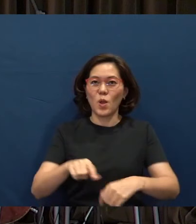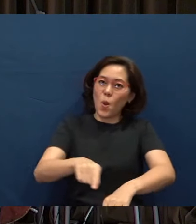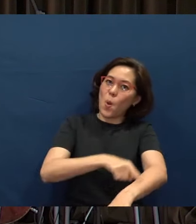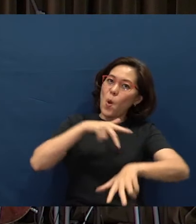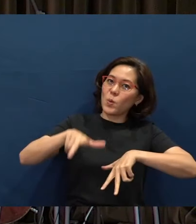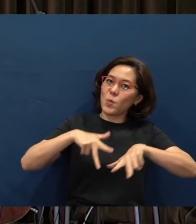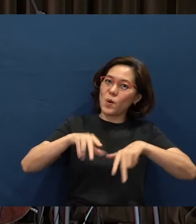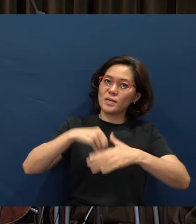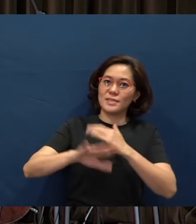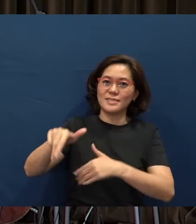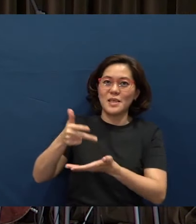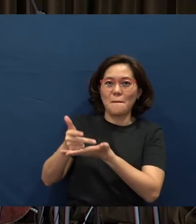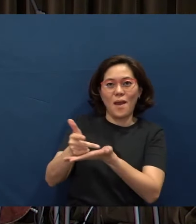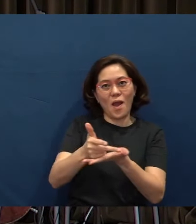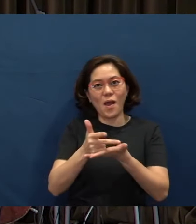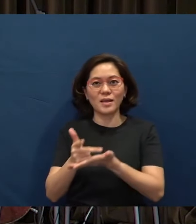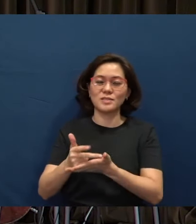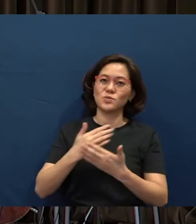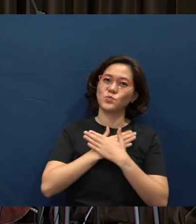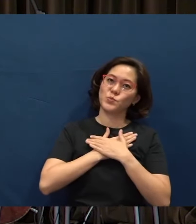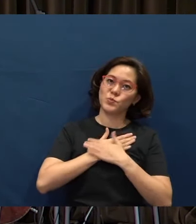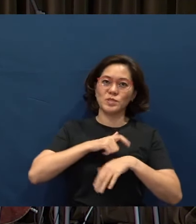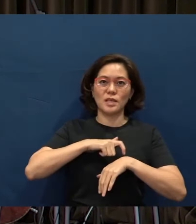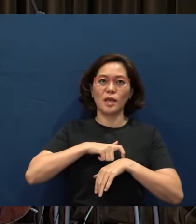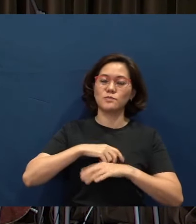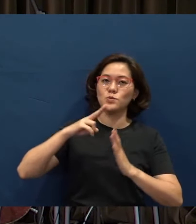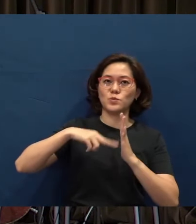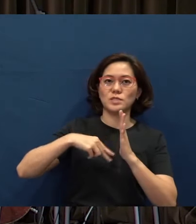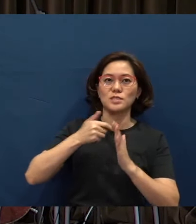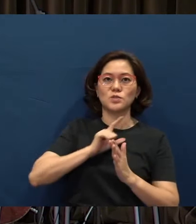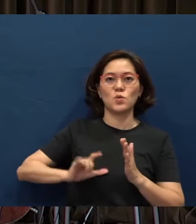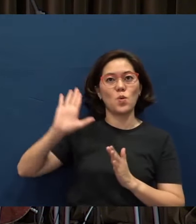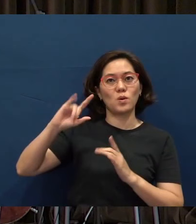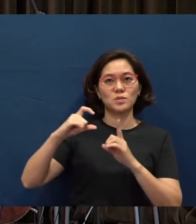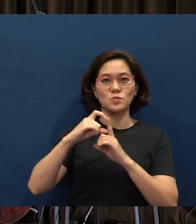and just restful times of reading the Lord's Word, God's word,